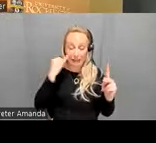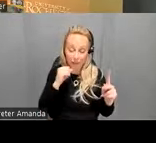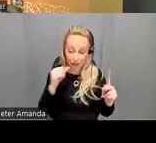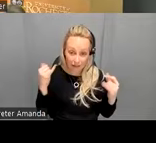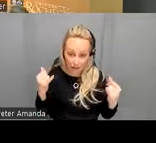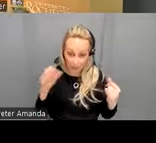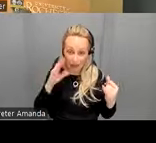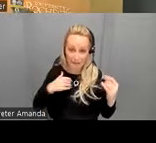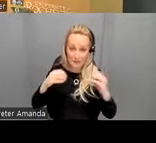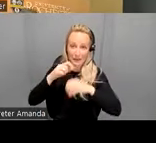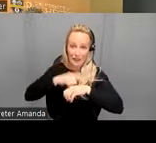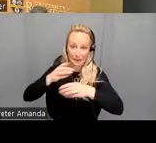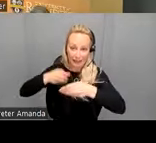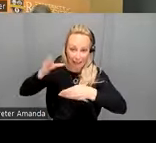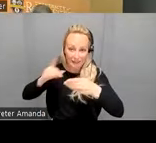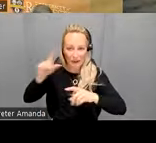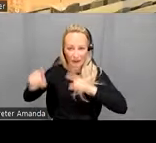time at the end for questions thanks everybody thanks again